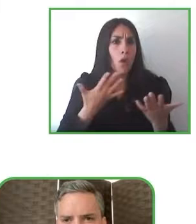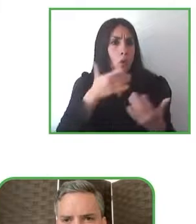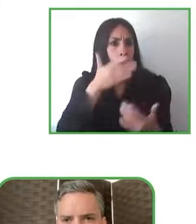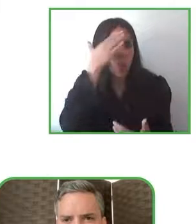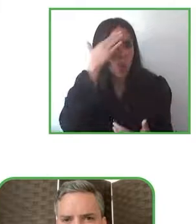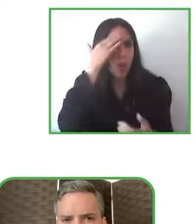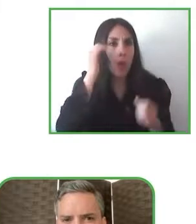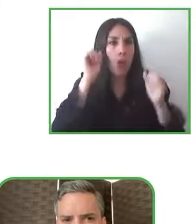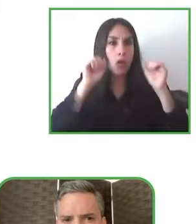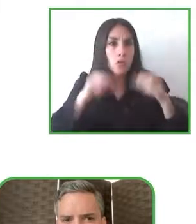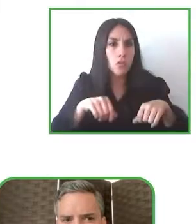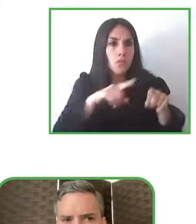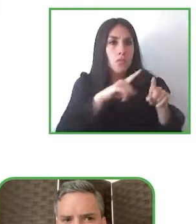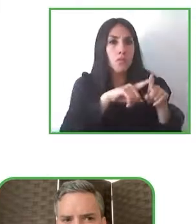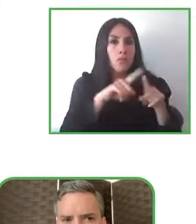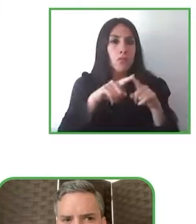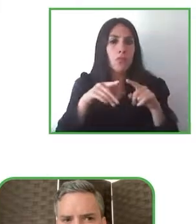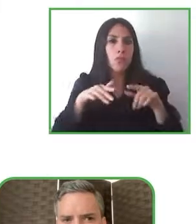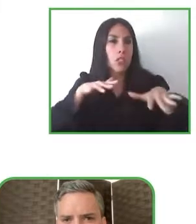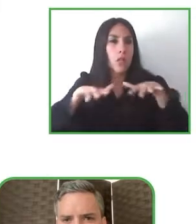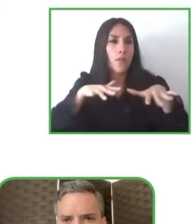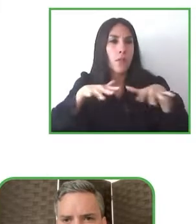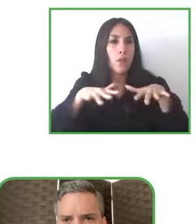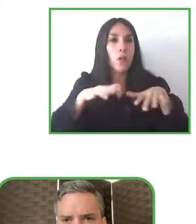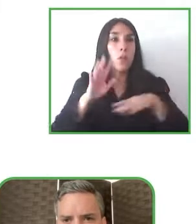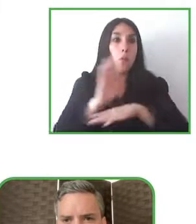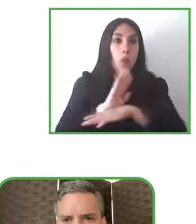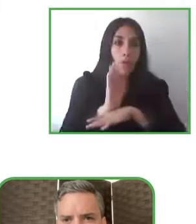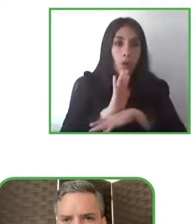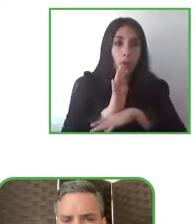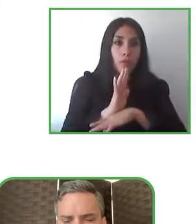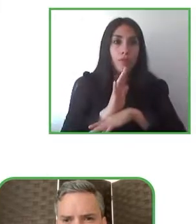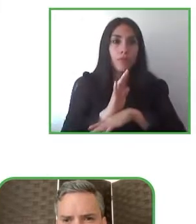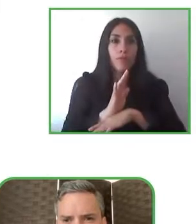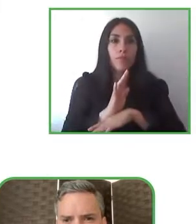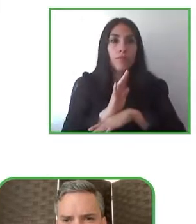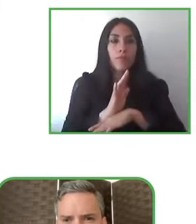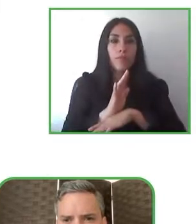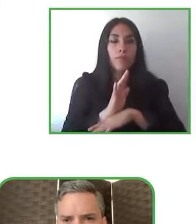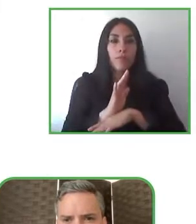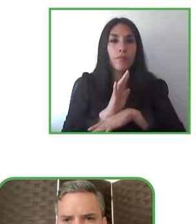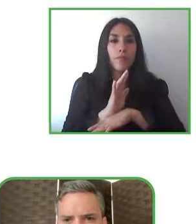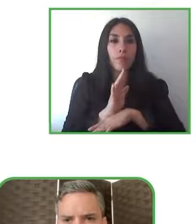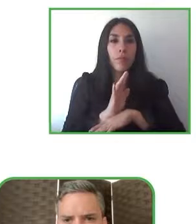it's possible to have any kind of alliances with HBO Max and